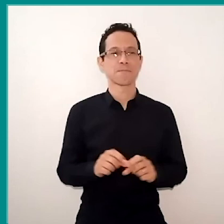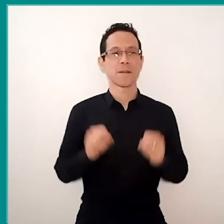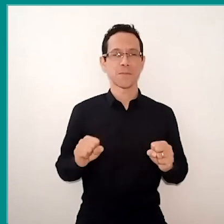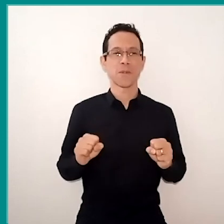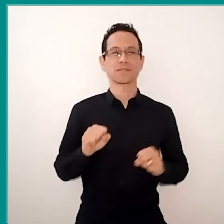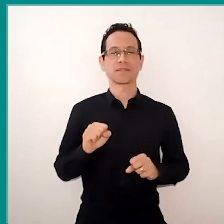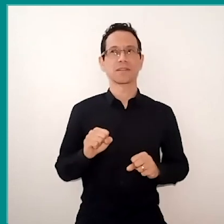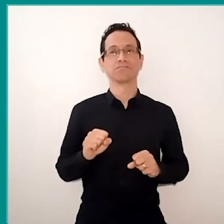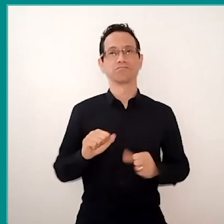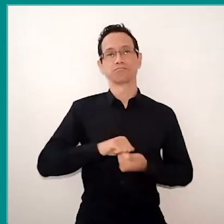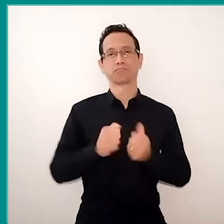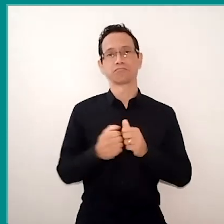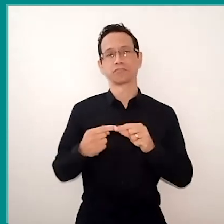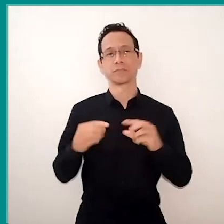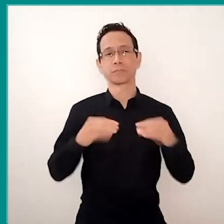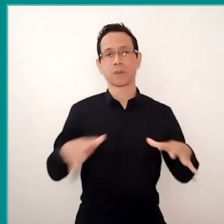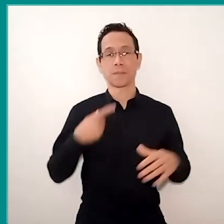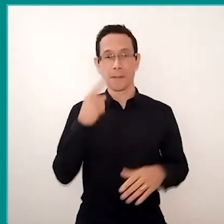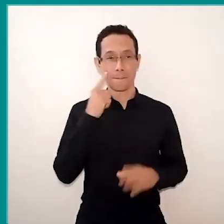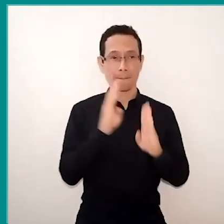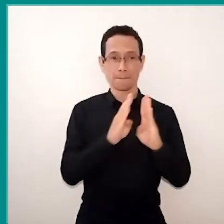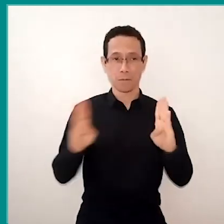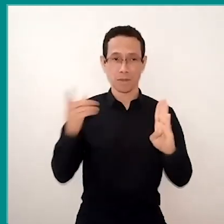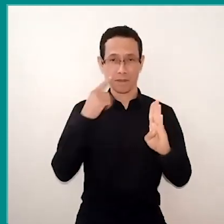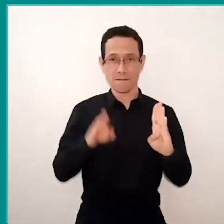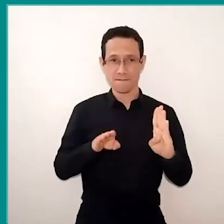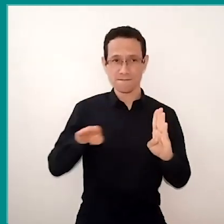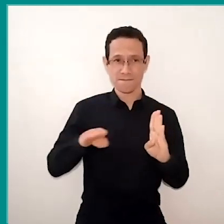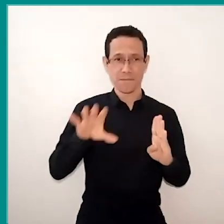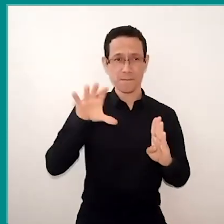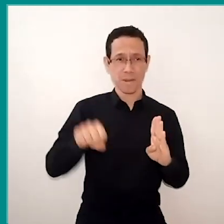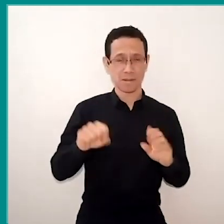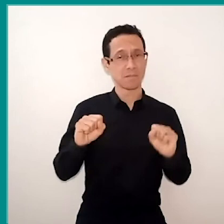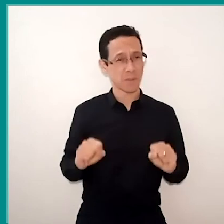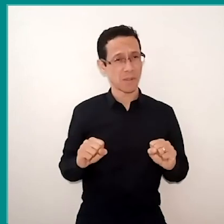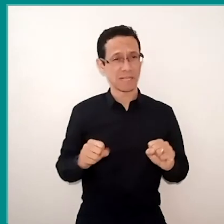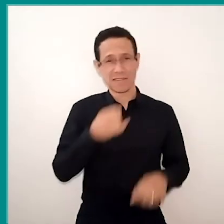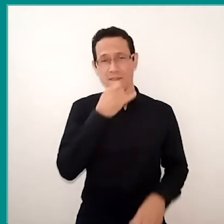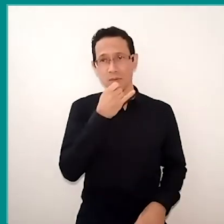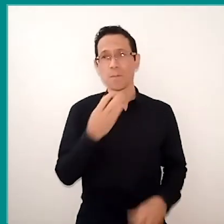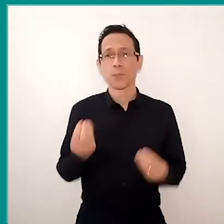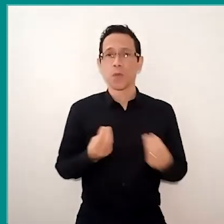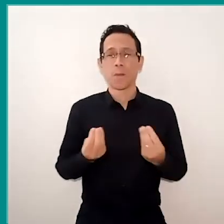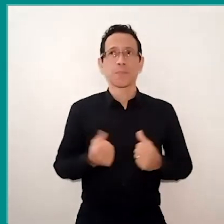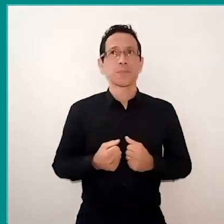that the units performed, so the parents were invited, obviously, it was through WhatsApp,